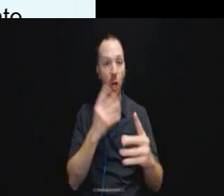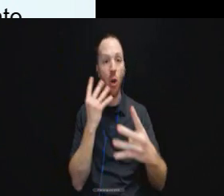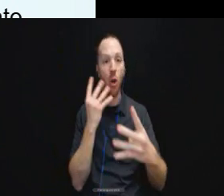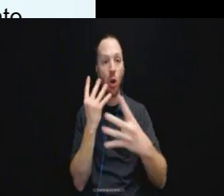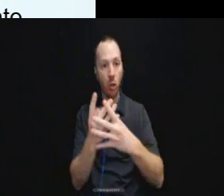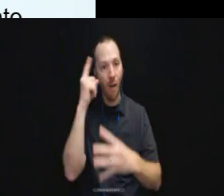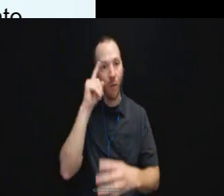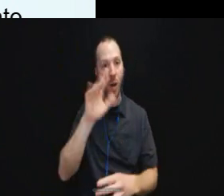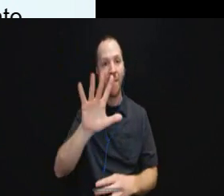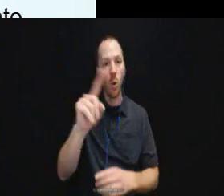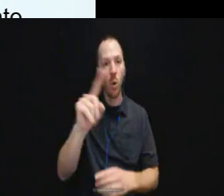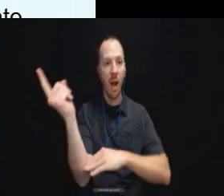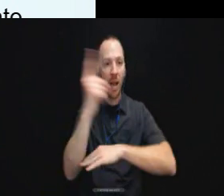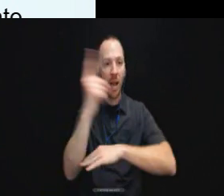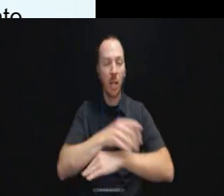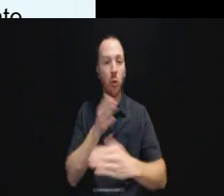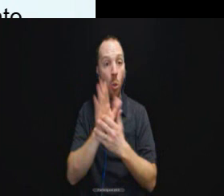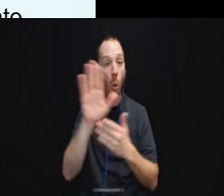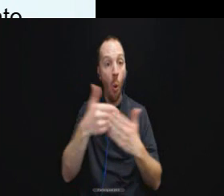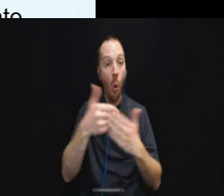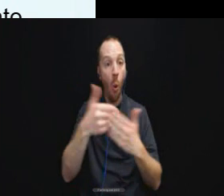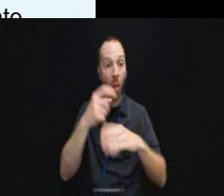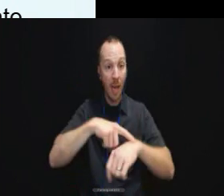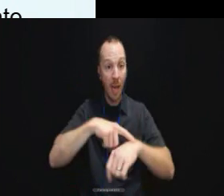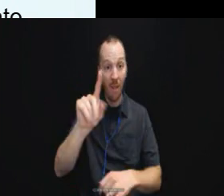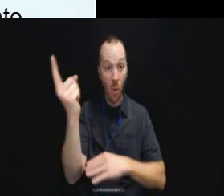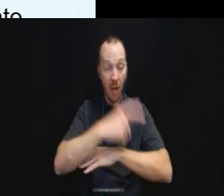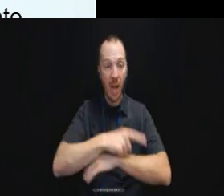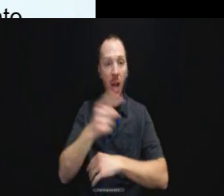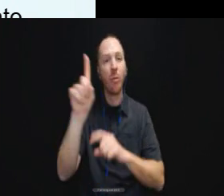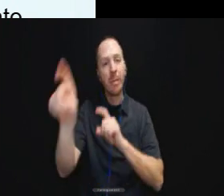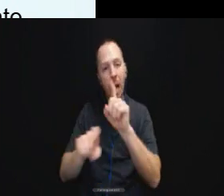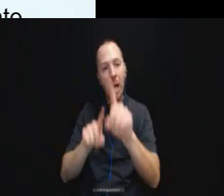throughout that whole time.